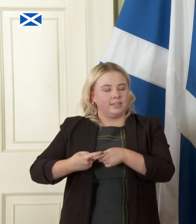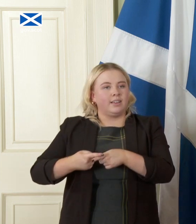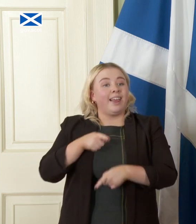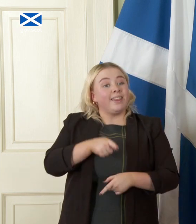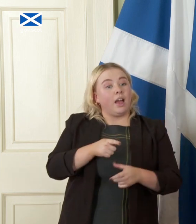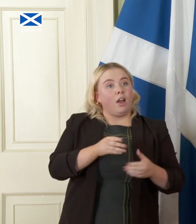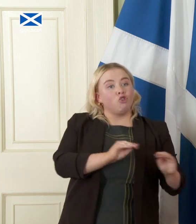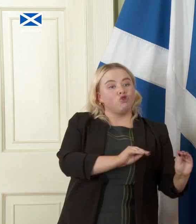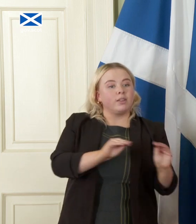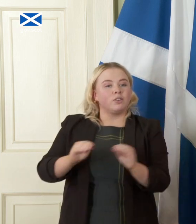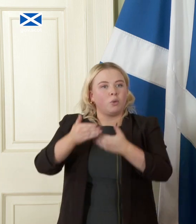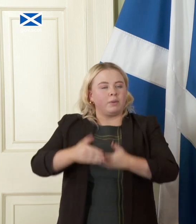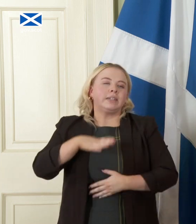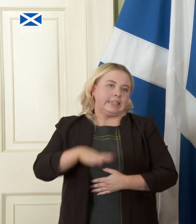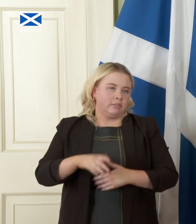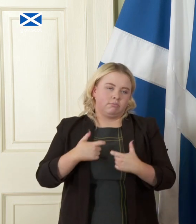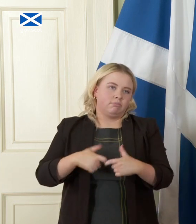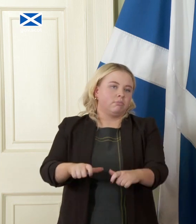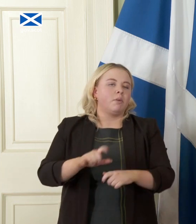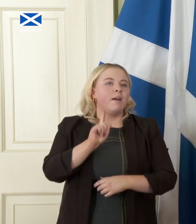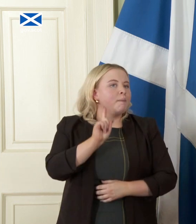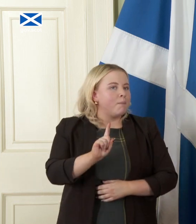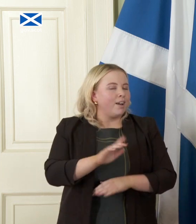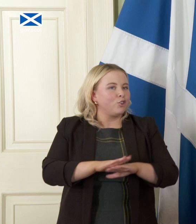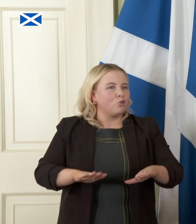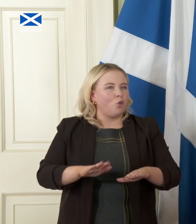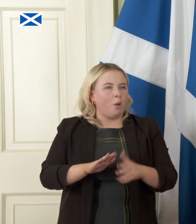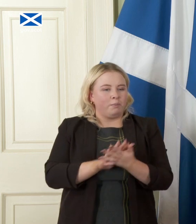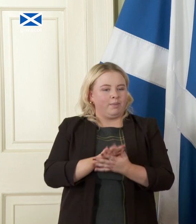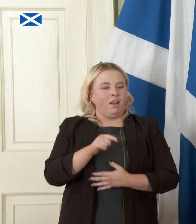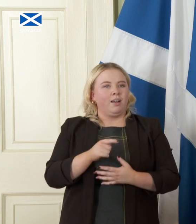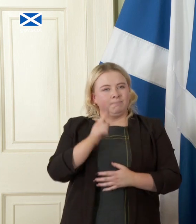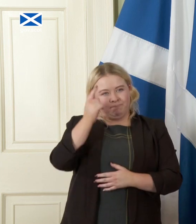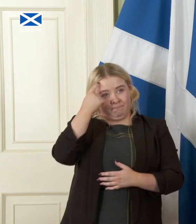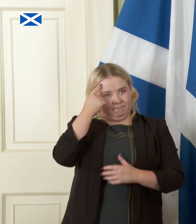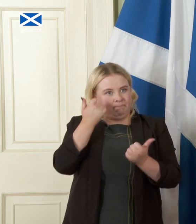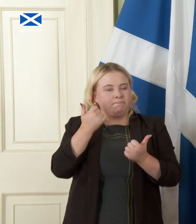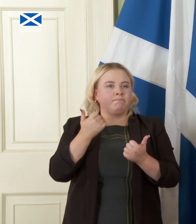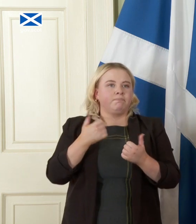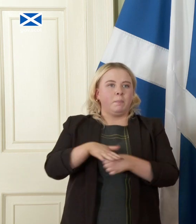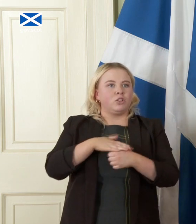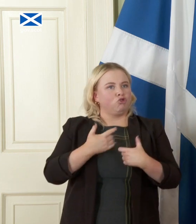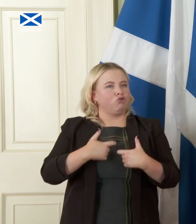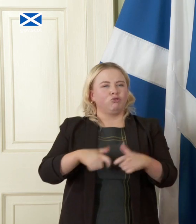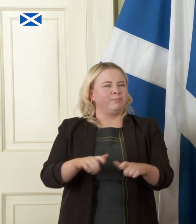necessary but we do not consider that that is a sensible position longer term which is why we are